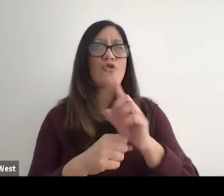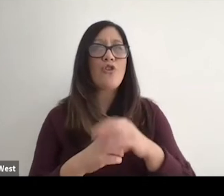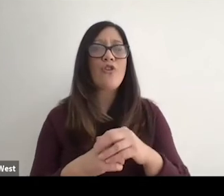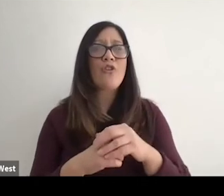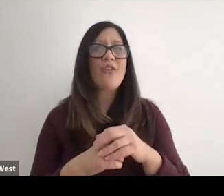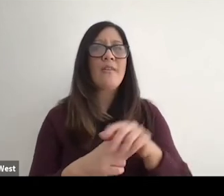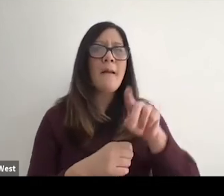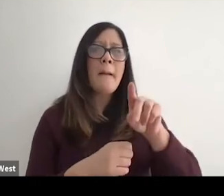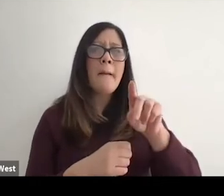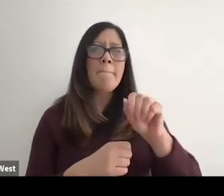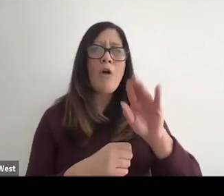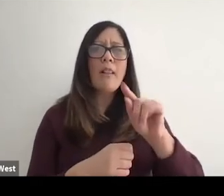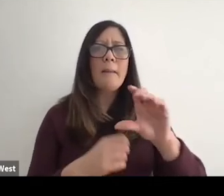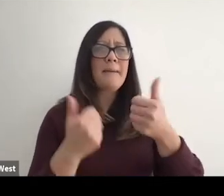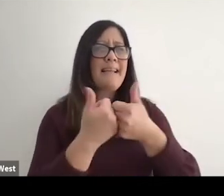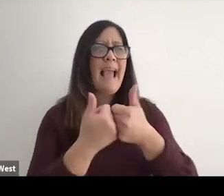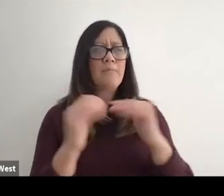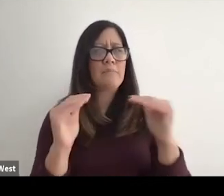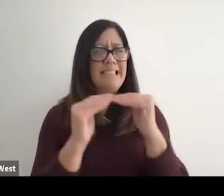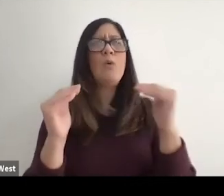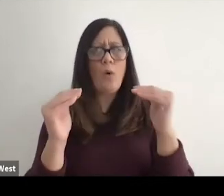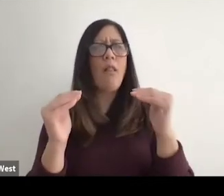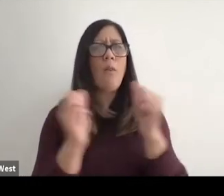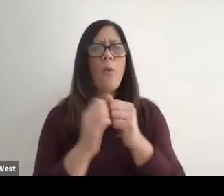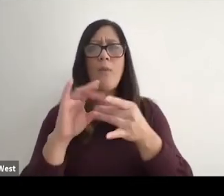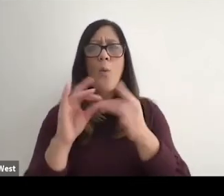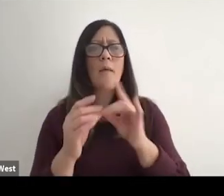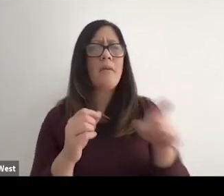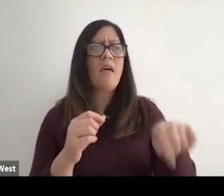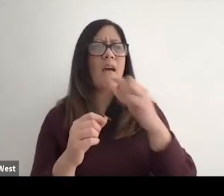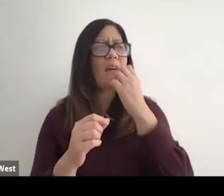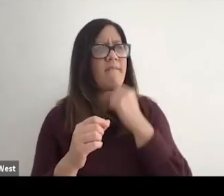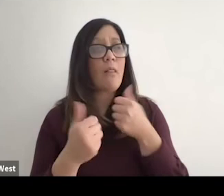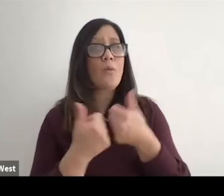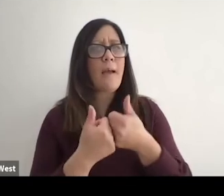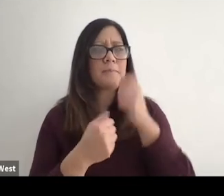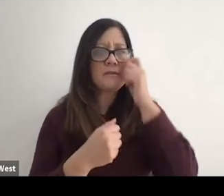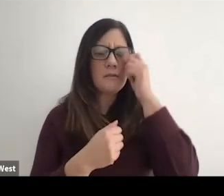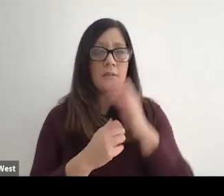these games were on equal footing. So they really valued the games, and here's what they did.